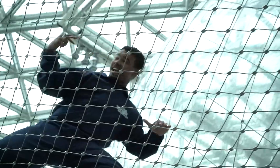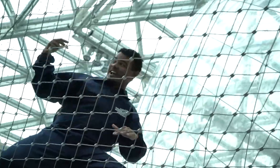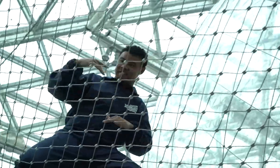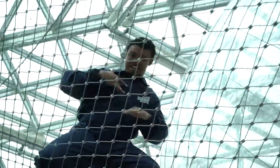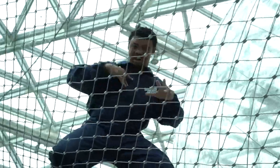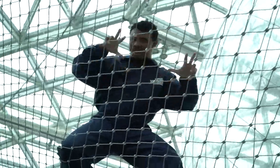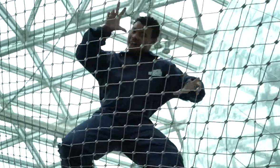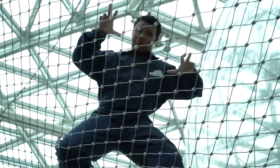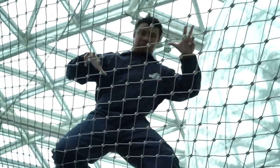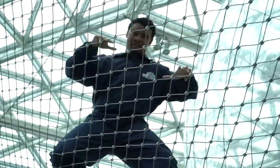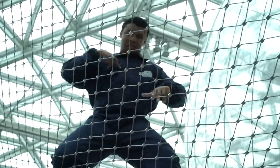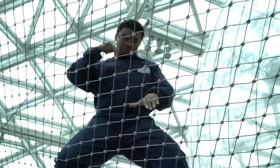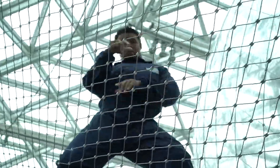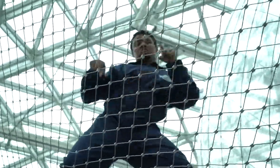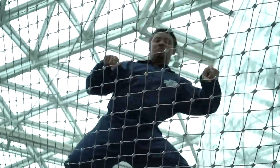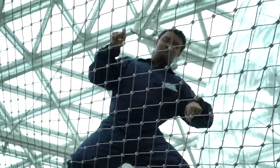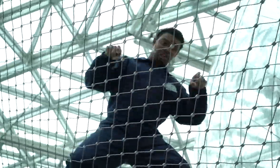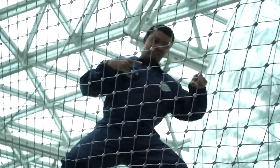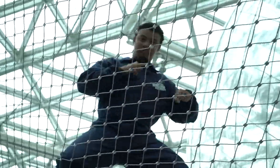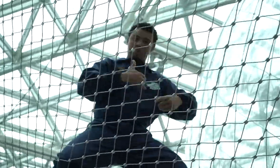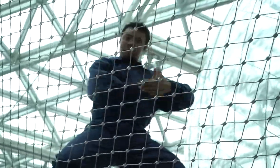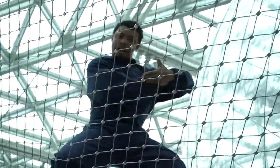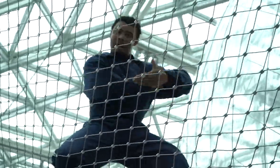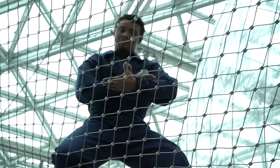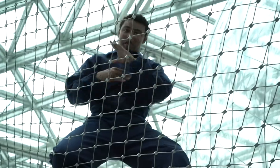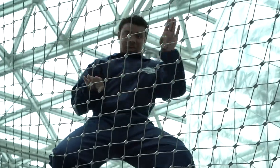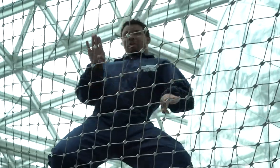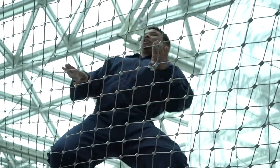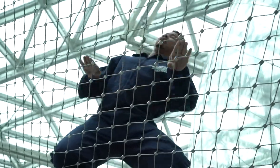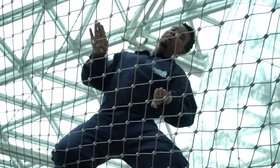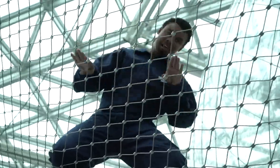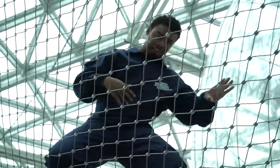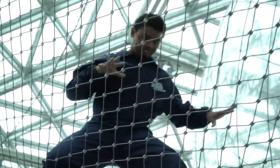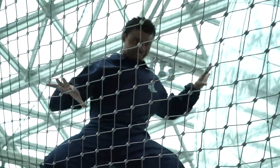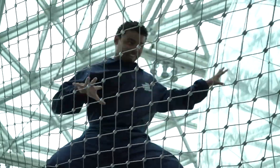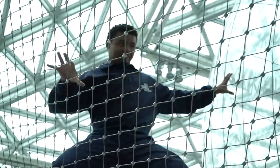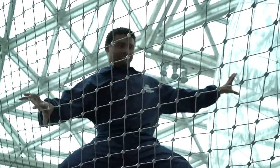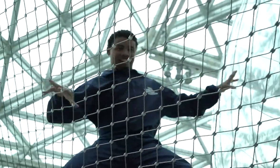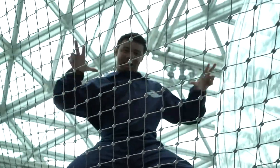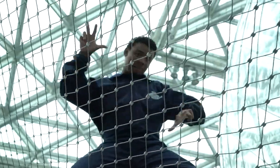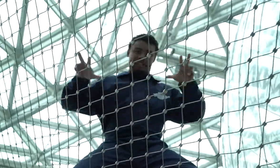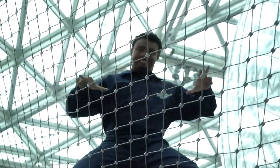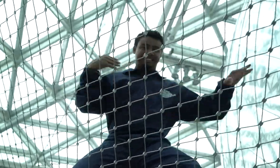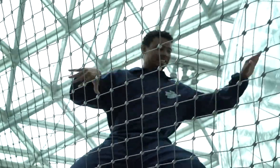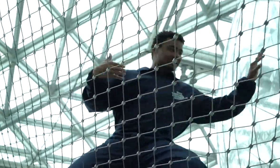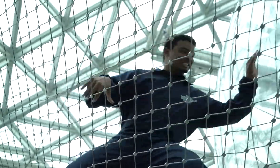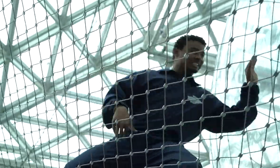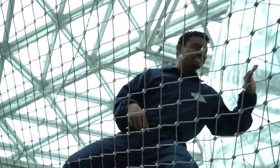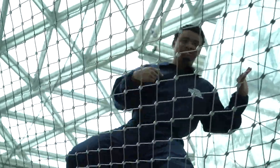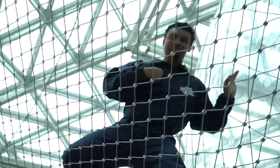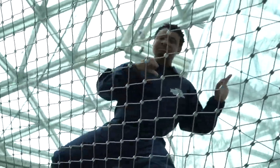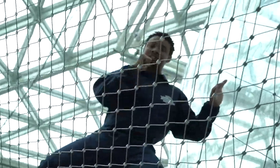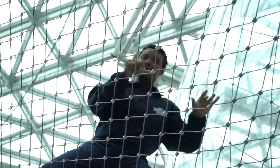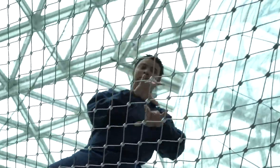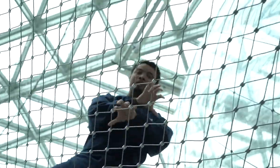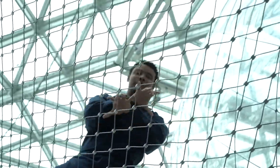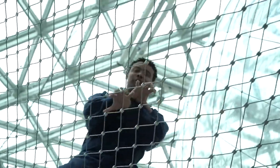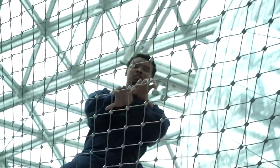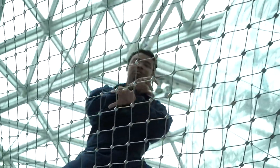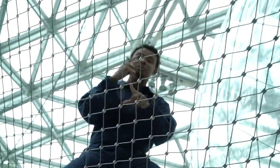I feel like a clumsy boy walking on the spider web. It's similar to the way baby walks. I am not a spider.